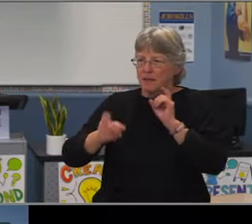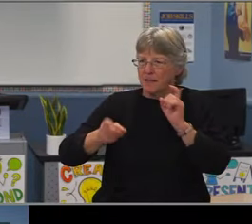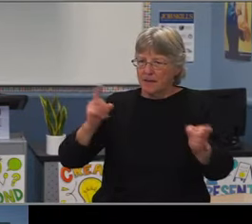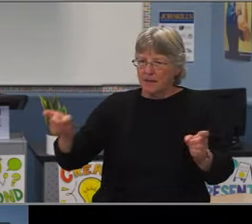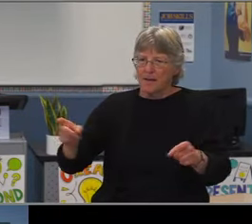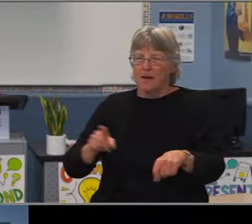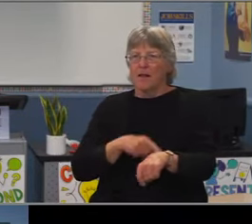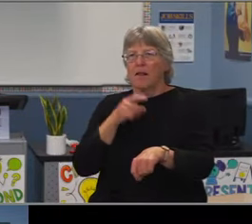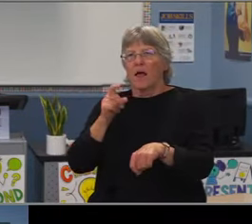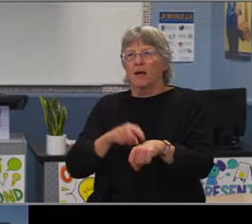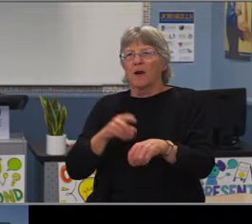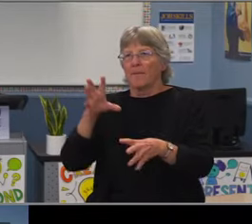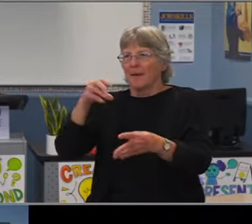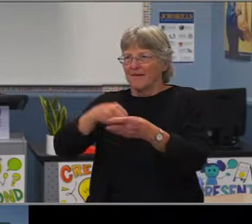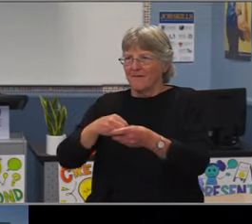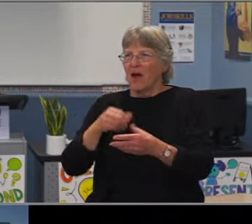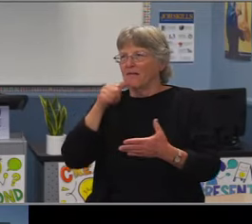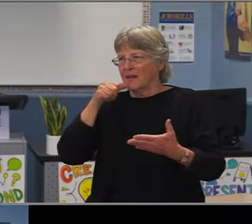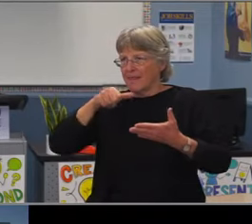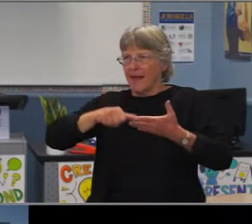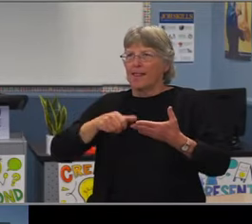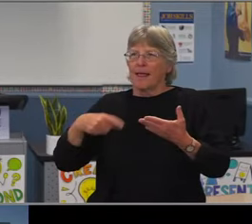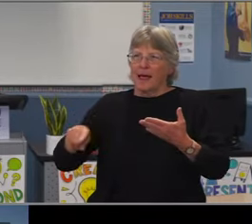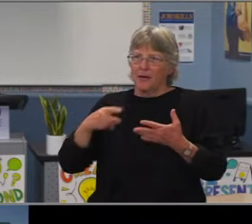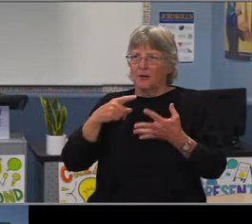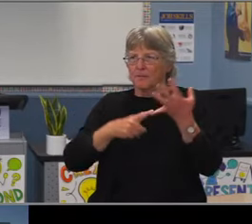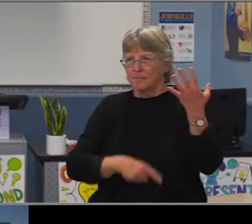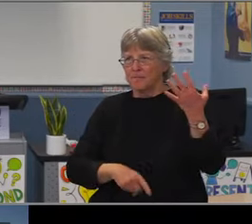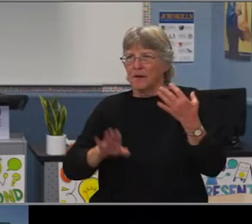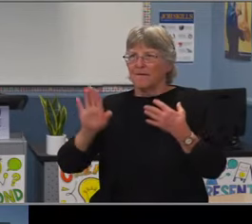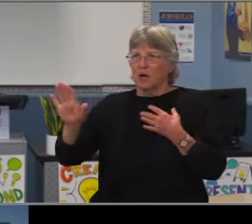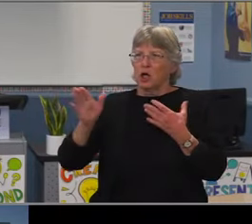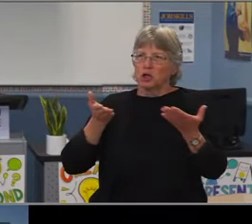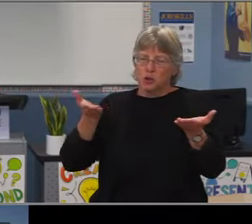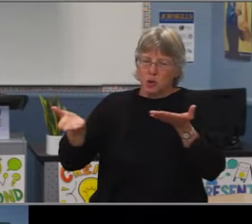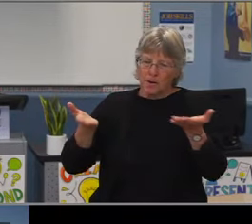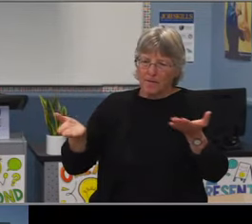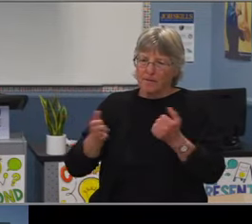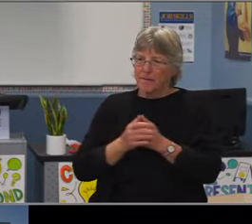was completed at Lakewood high school on March 12th earlier this year.